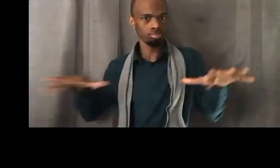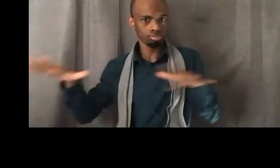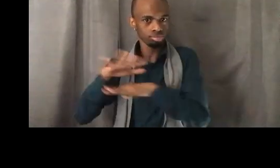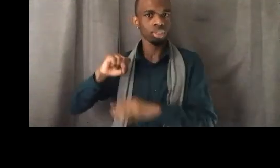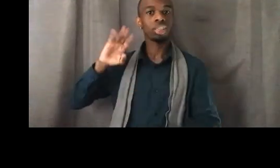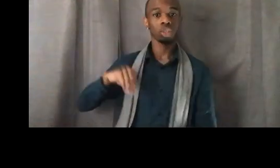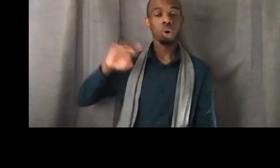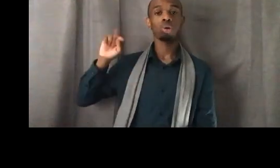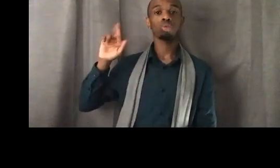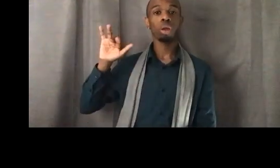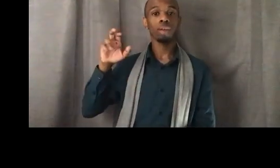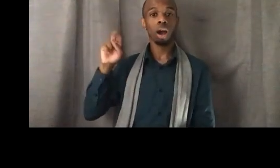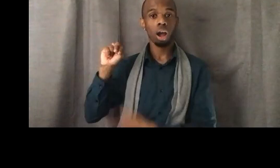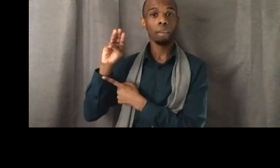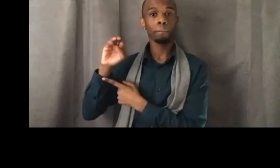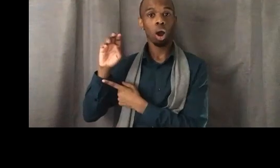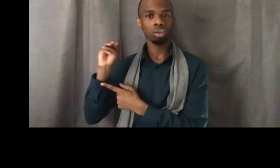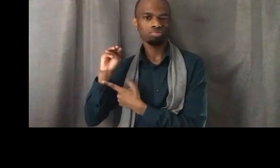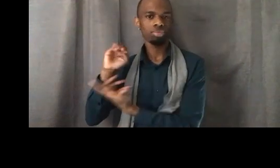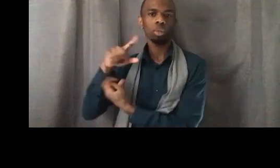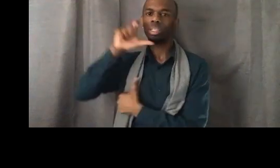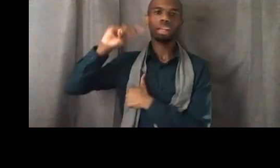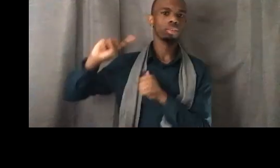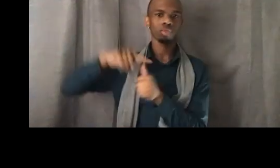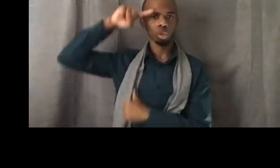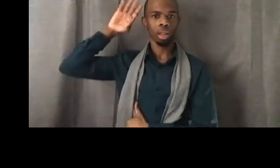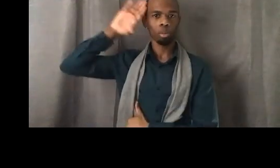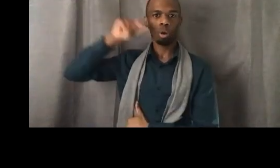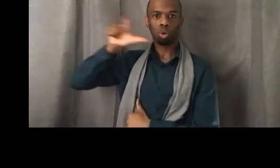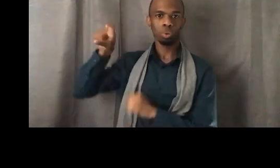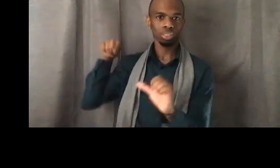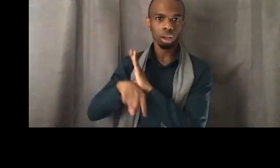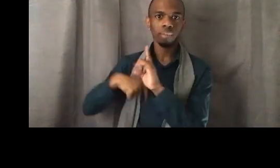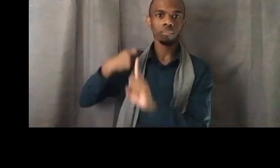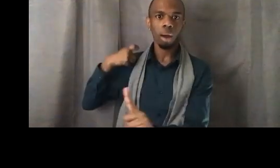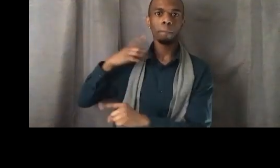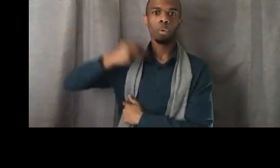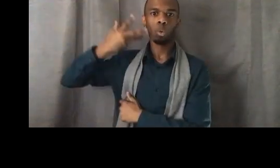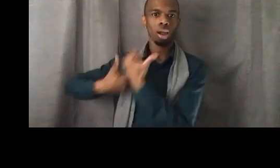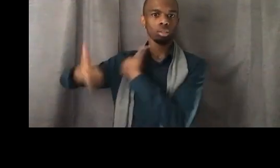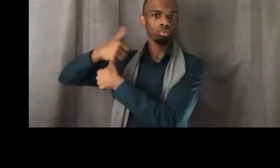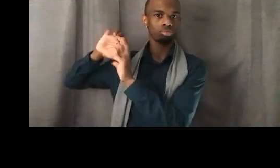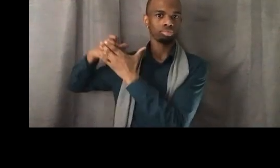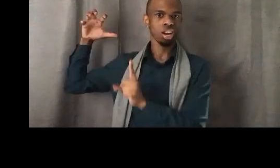to be murdered by White supremacy, he was not the first even of that era to be murdered